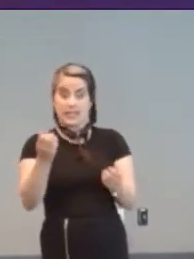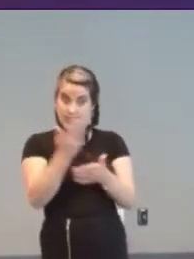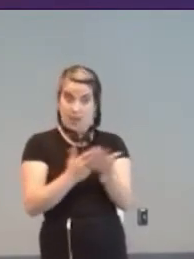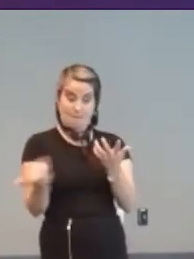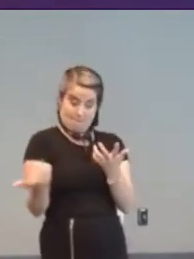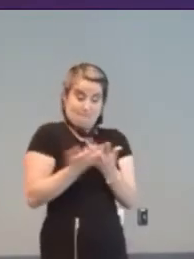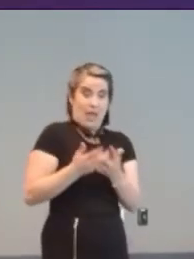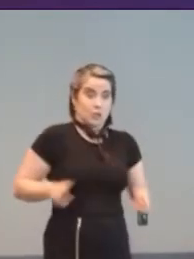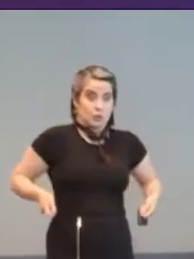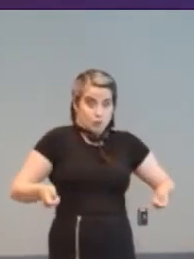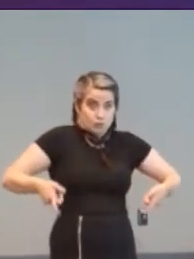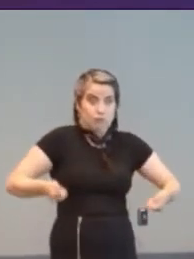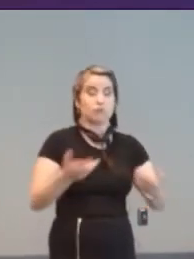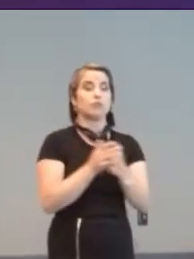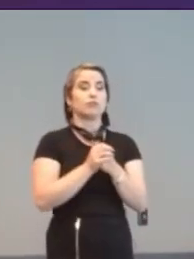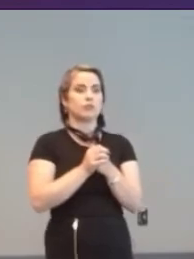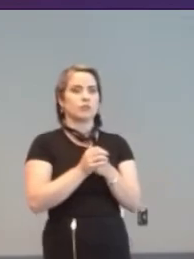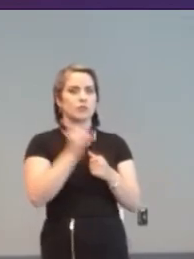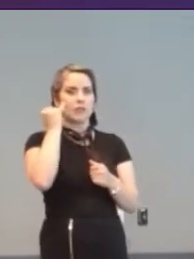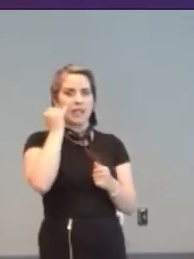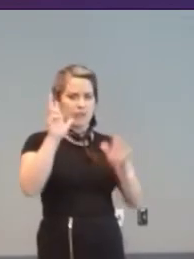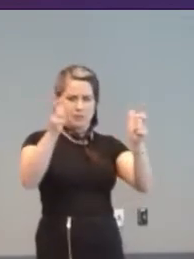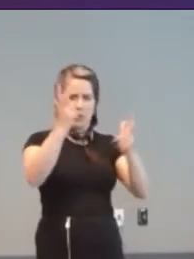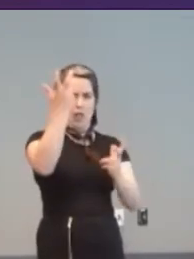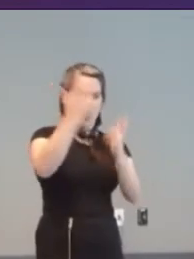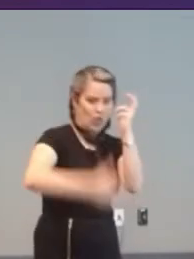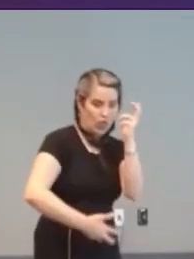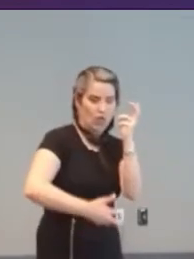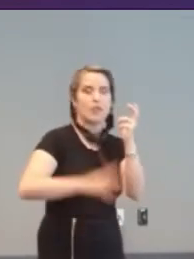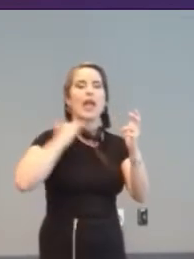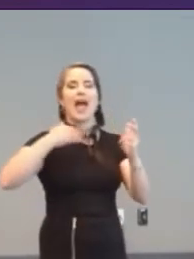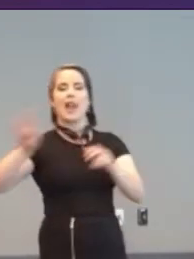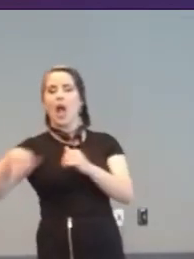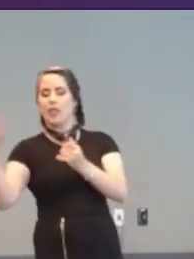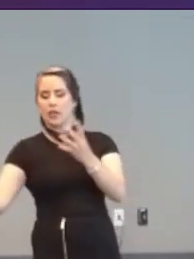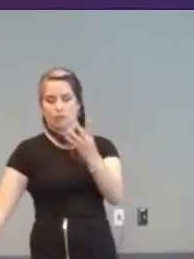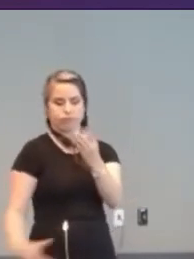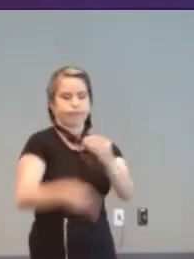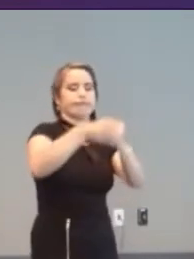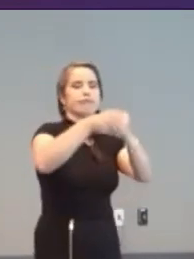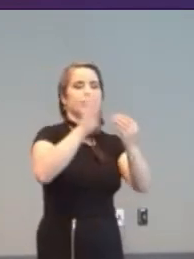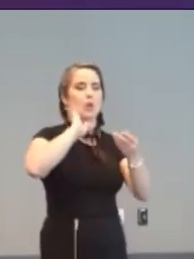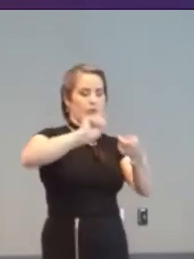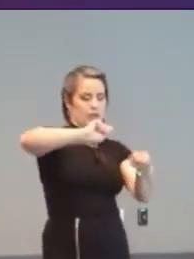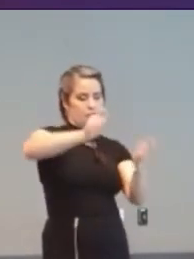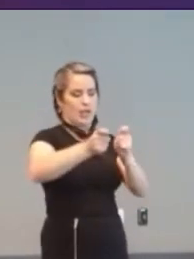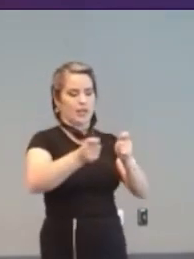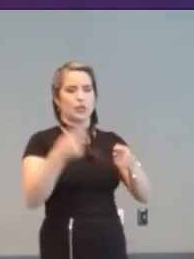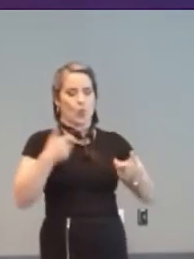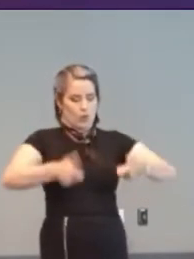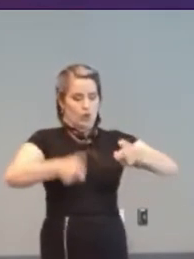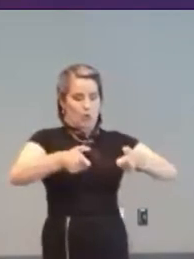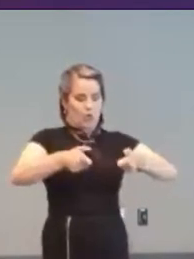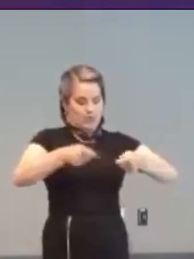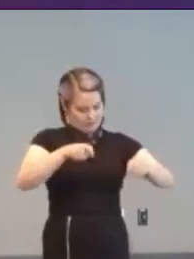Adapters were common for incompatible computers, sometimes adding remapping and auto-fire options.